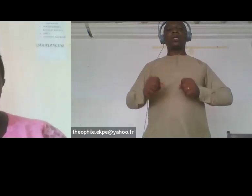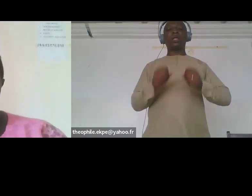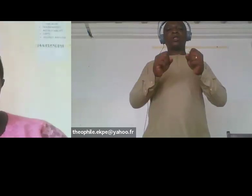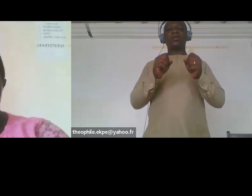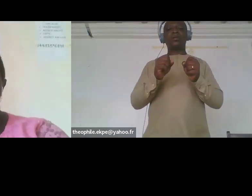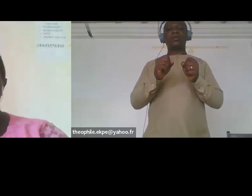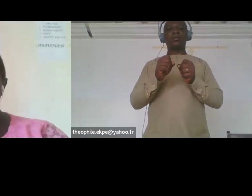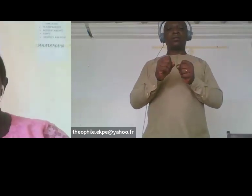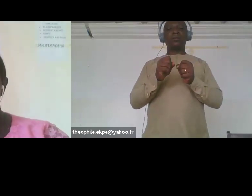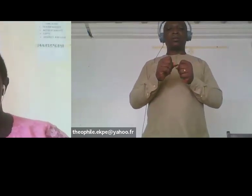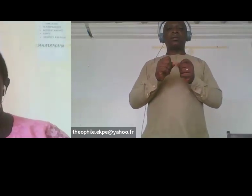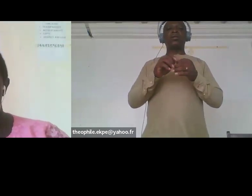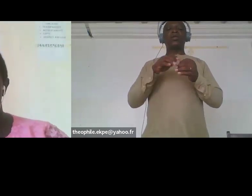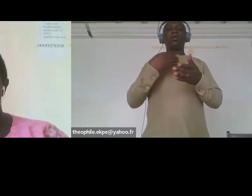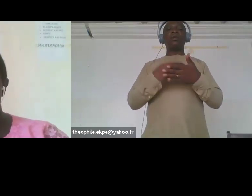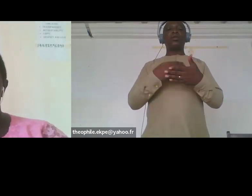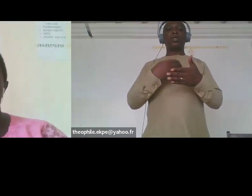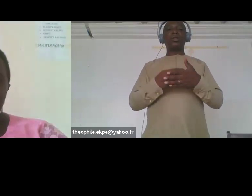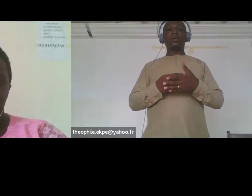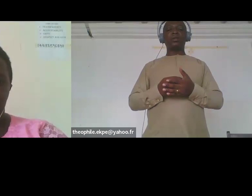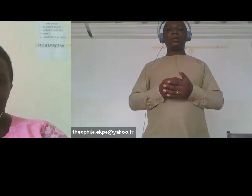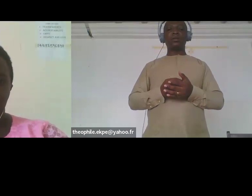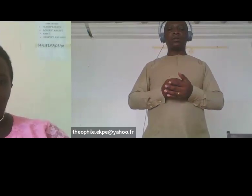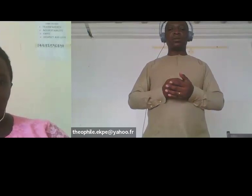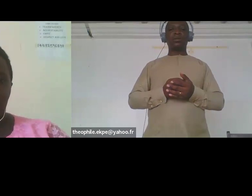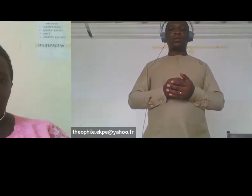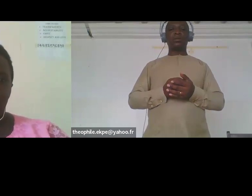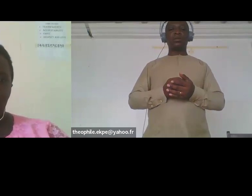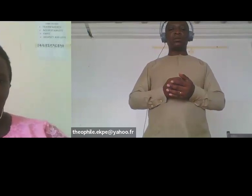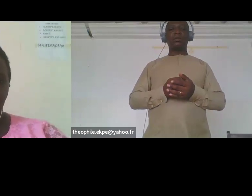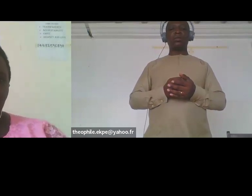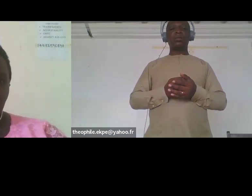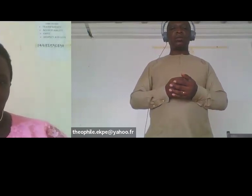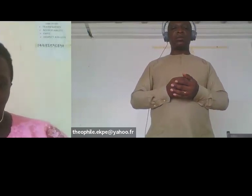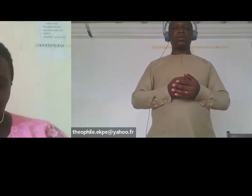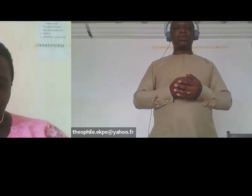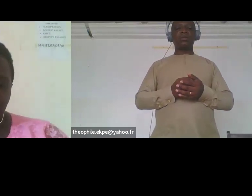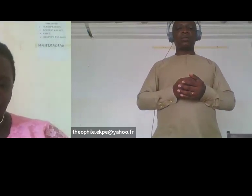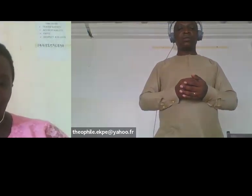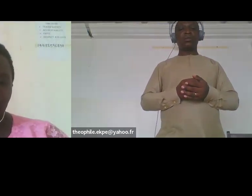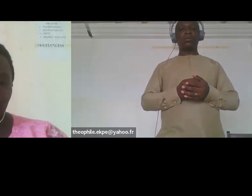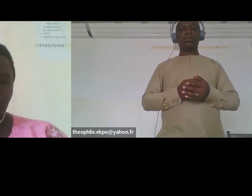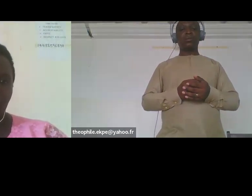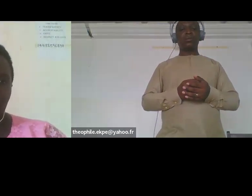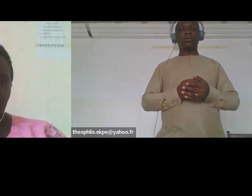effffective for une effective improvement of sexual of sexual rights